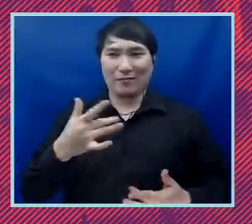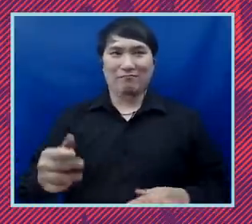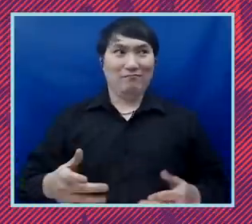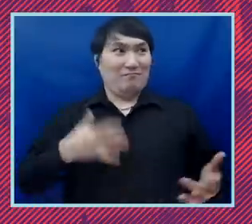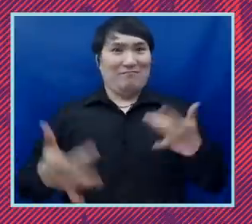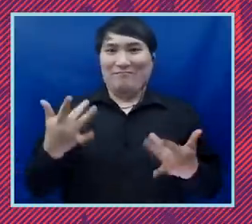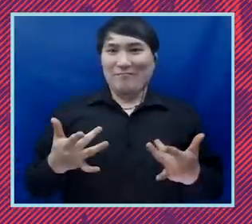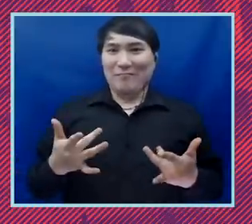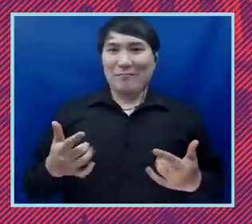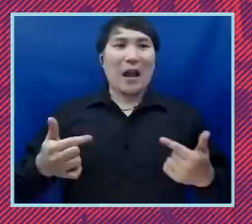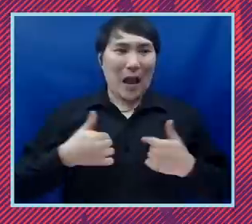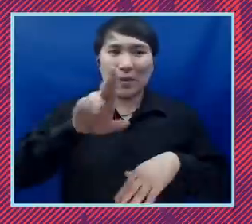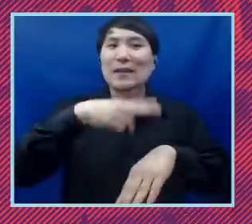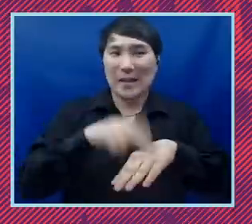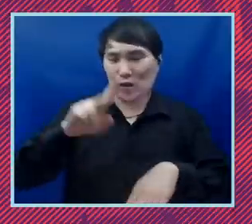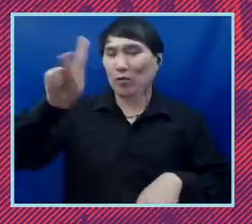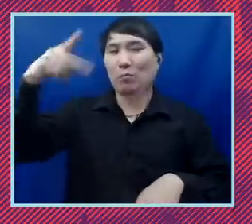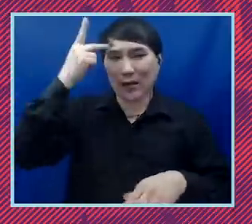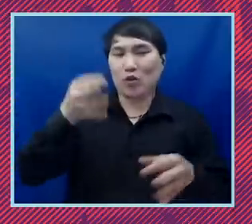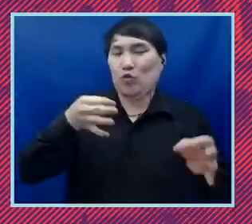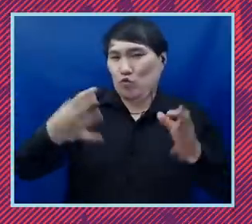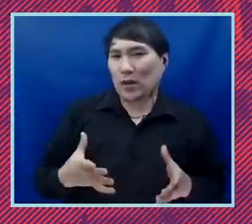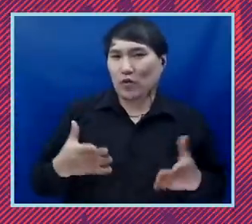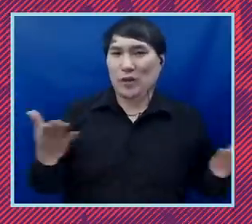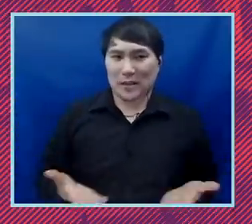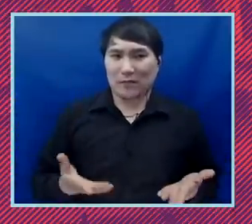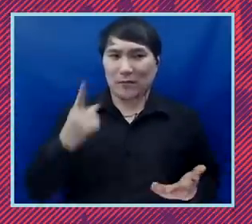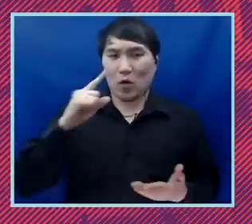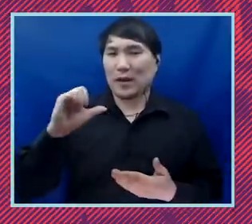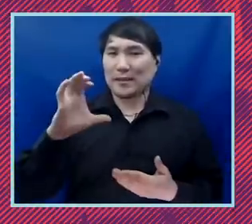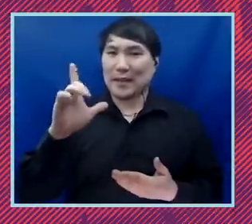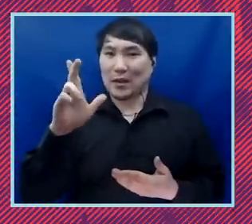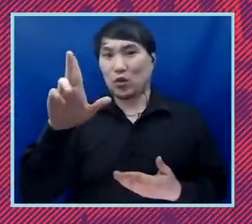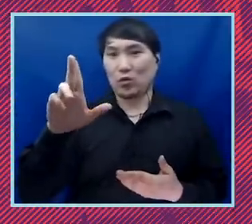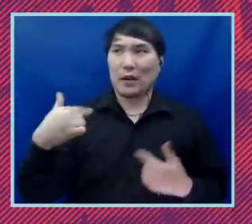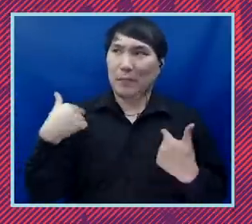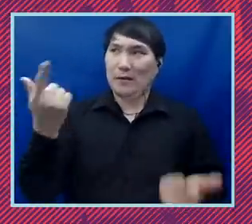I'm National Political Director here at the ACLU and I've been on Team ACLU for four years now,